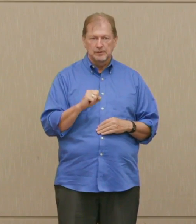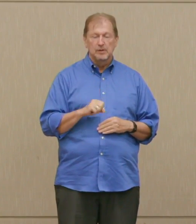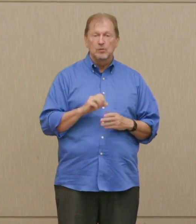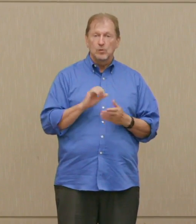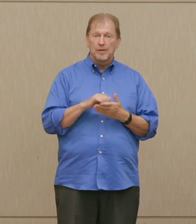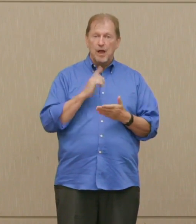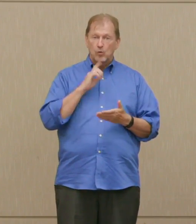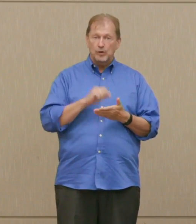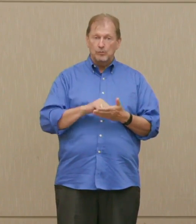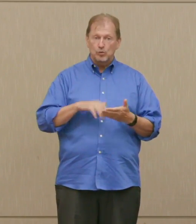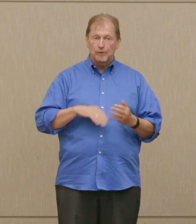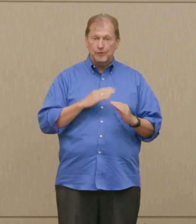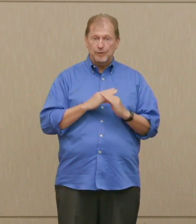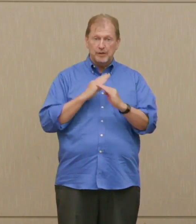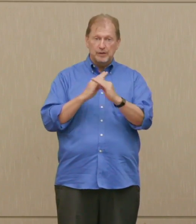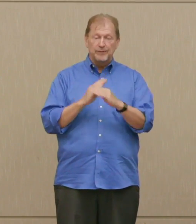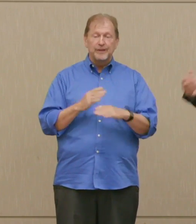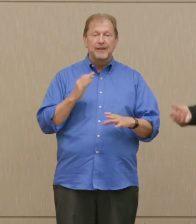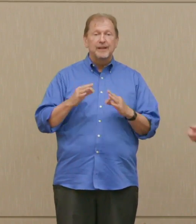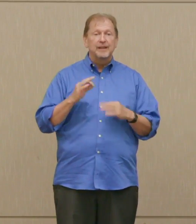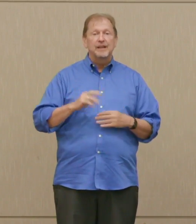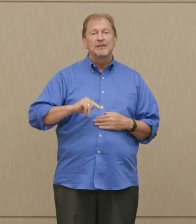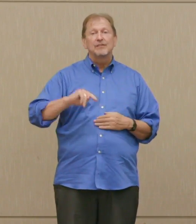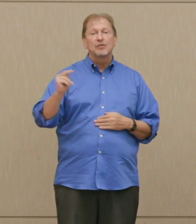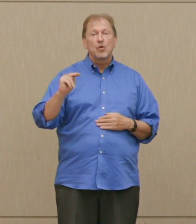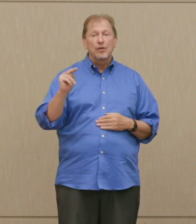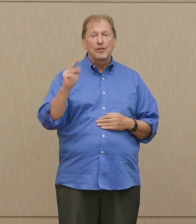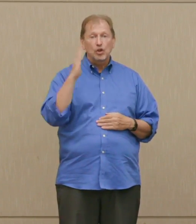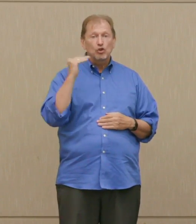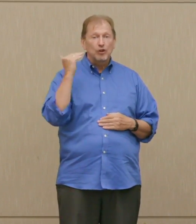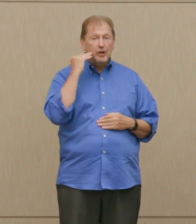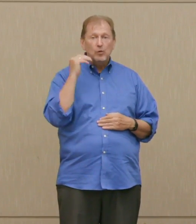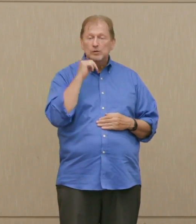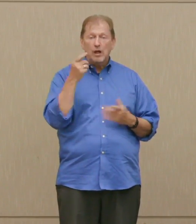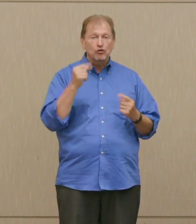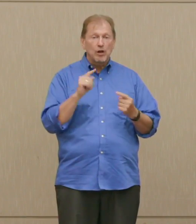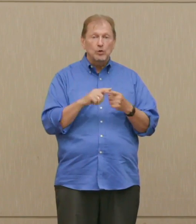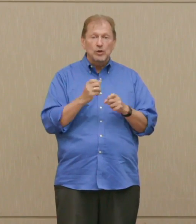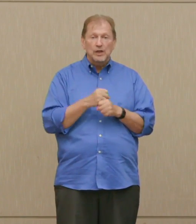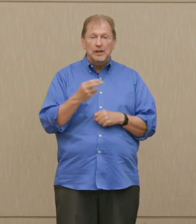Actually, if North Korea weren't trying to get H-bombs now, they'd have a good deal of